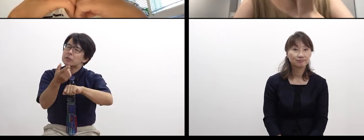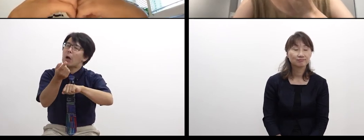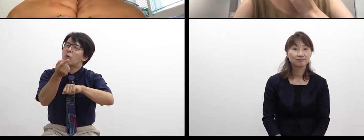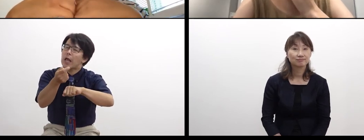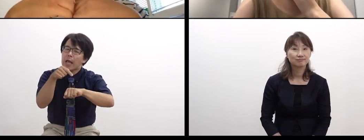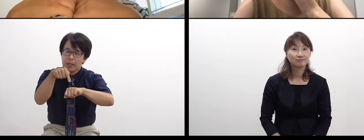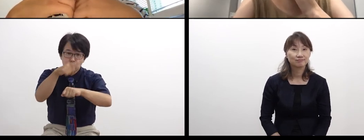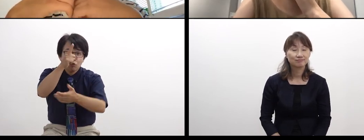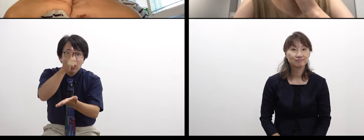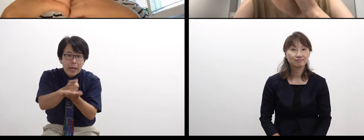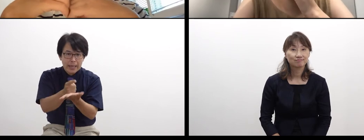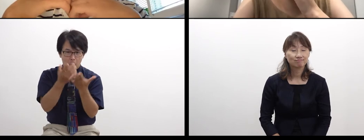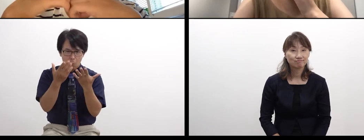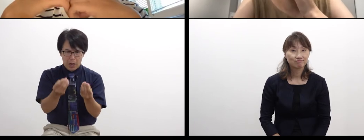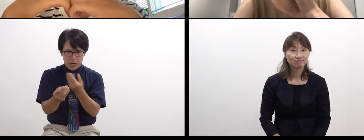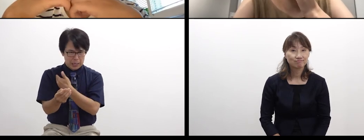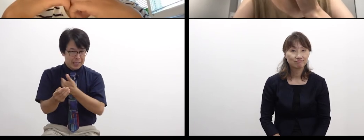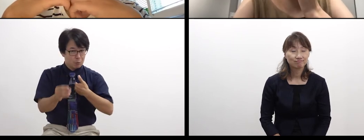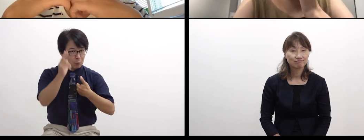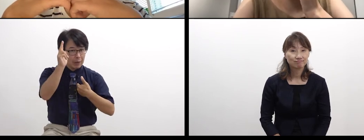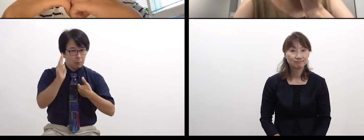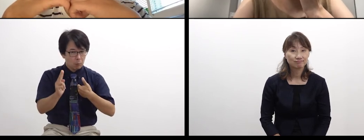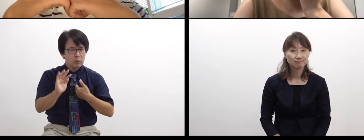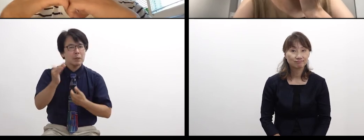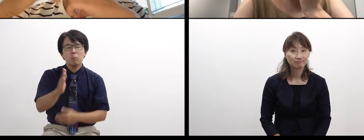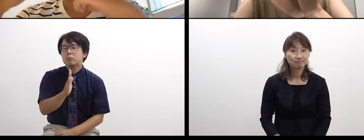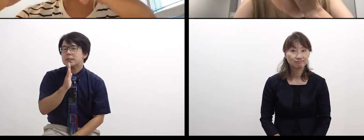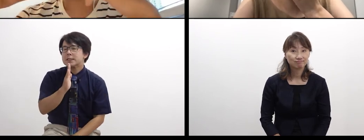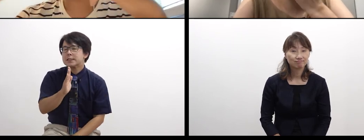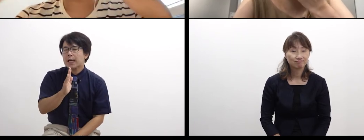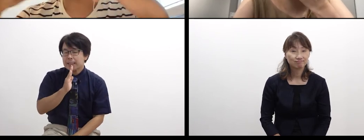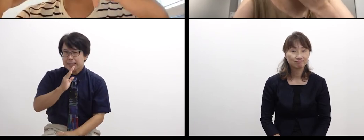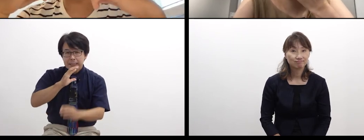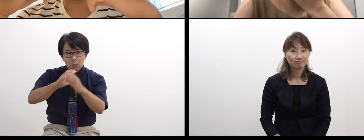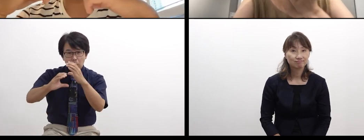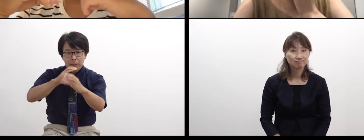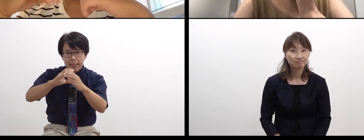But, when you face the communication gap,